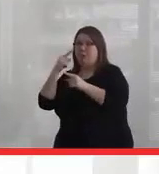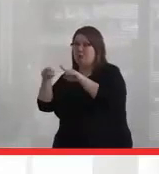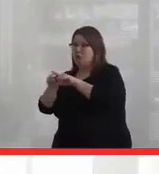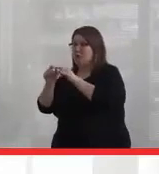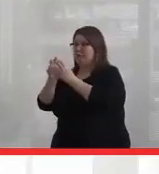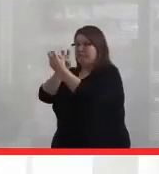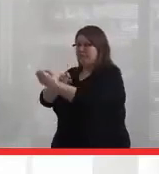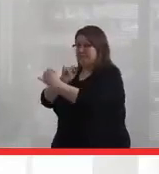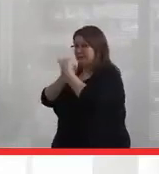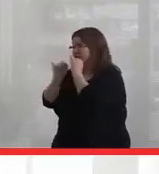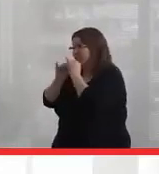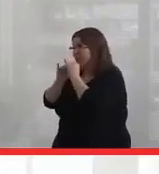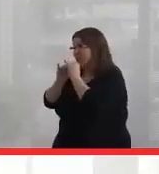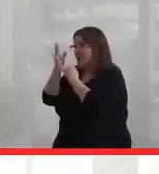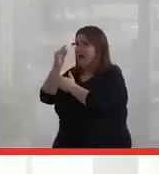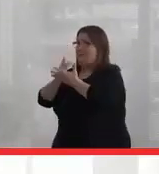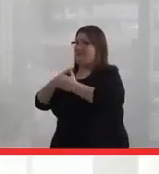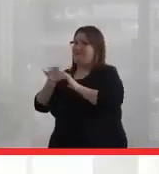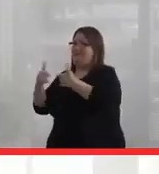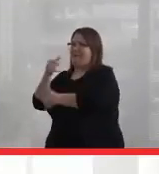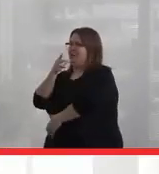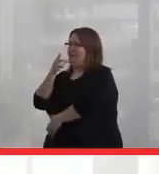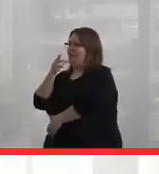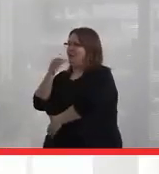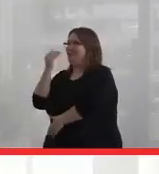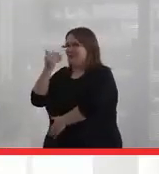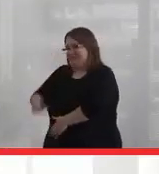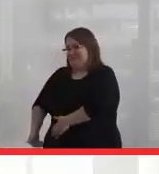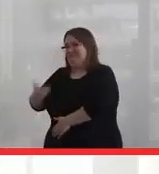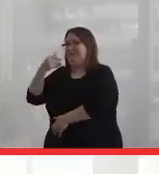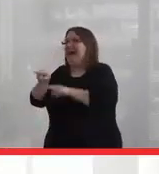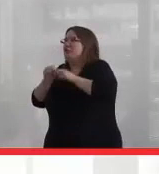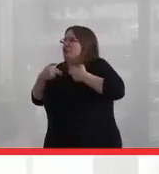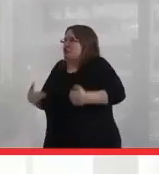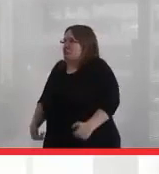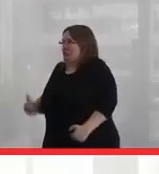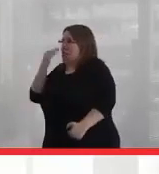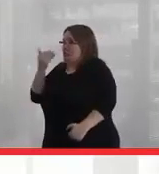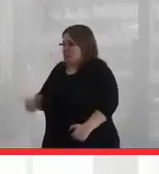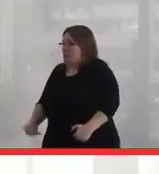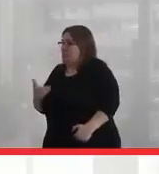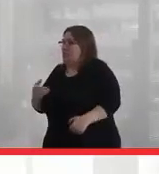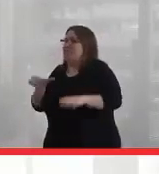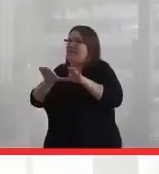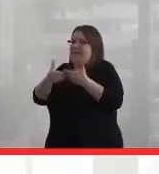agreed partially based on that, because they knew who I was as a human being but also as a clan mother,